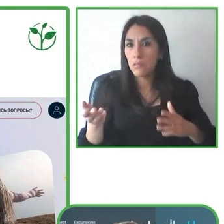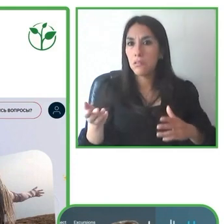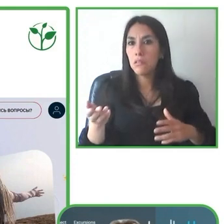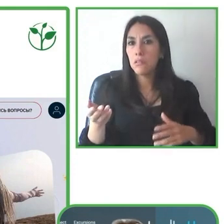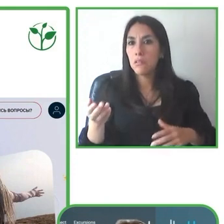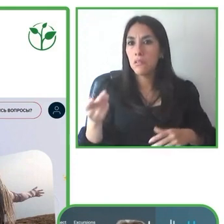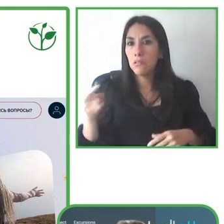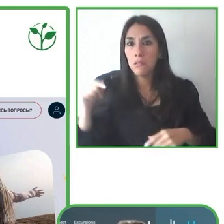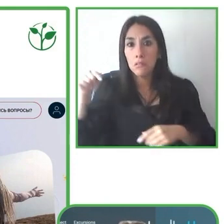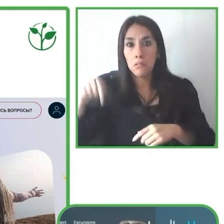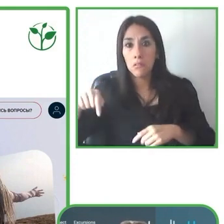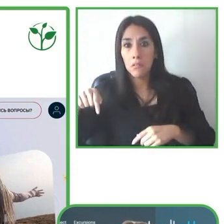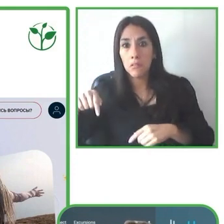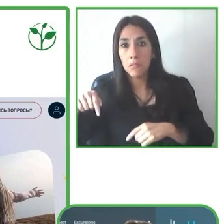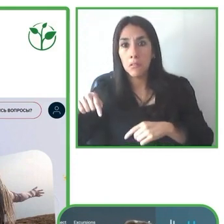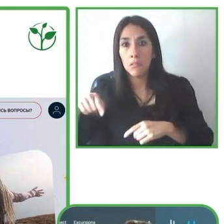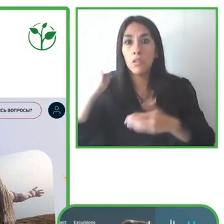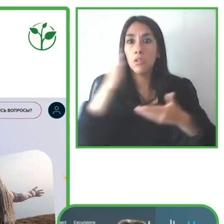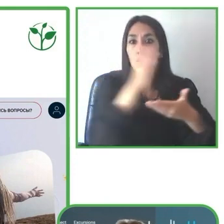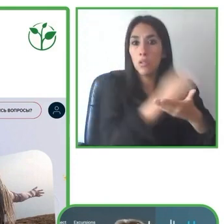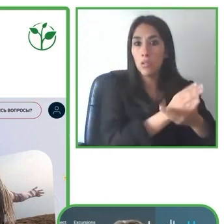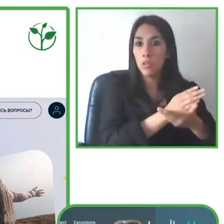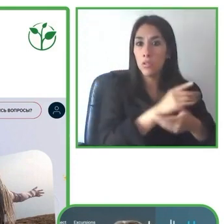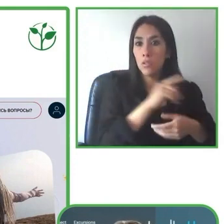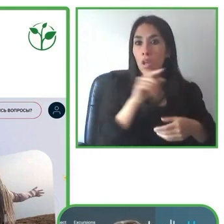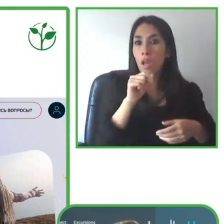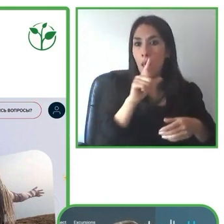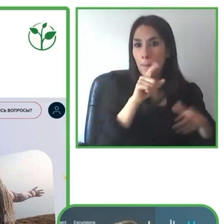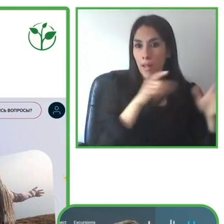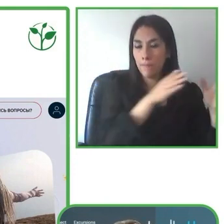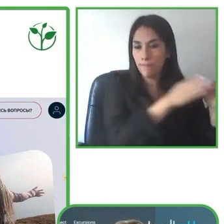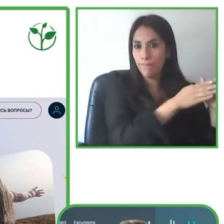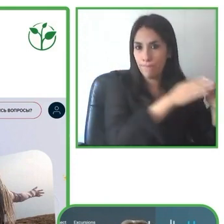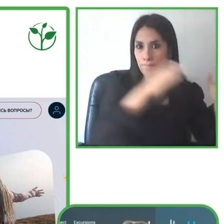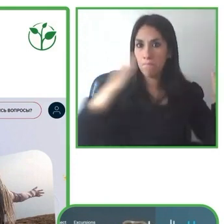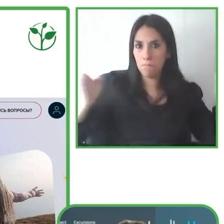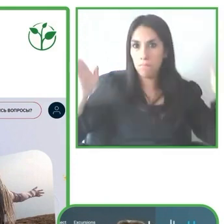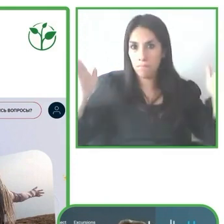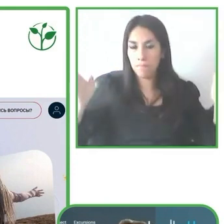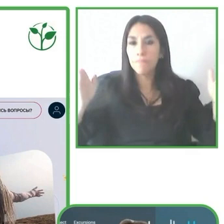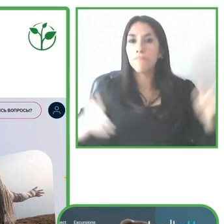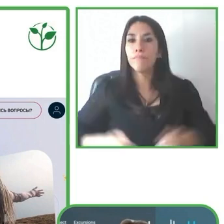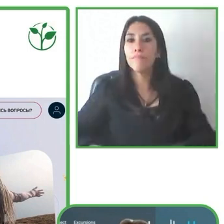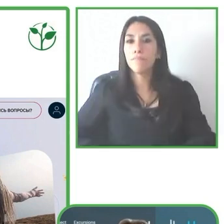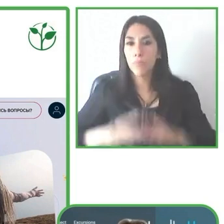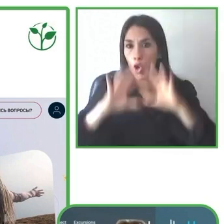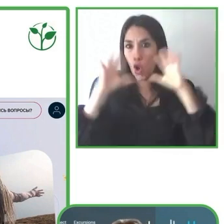We believe that disability shouldn't limit the possibilities.